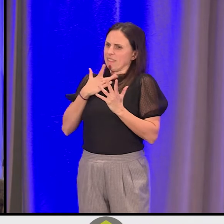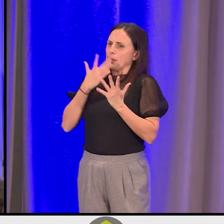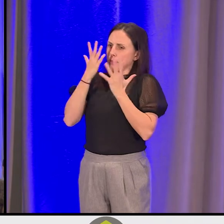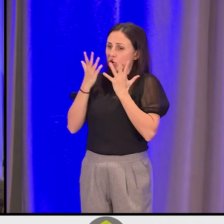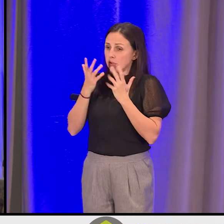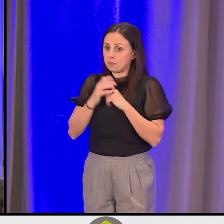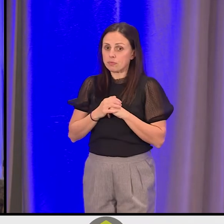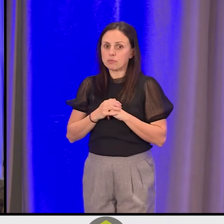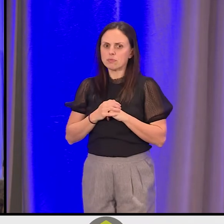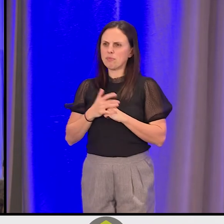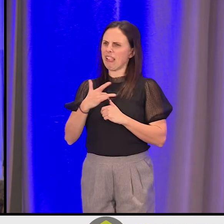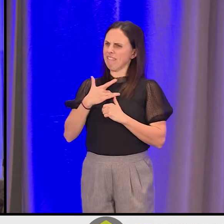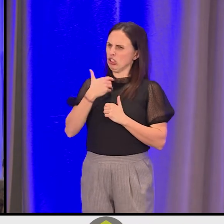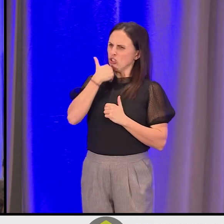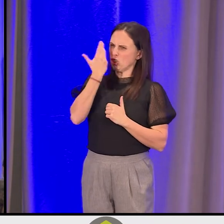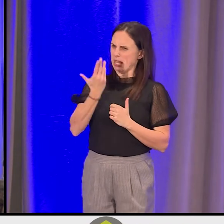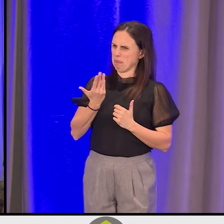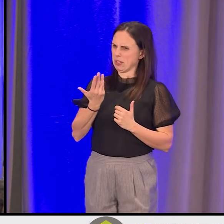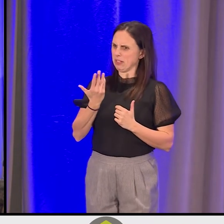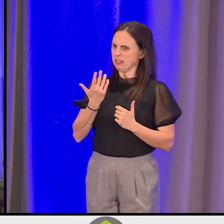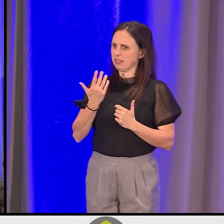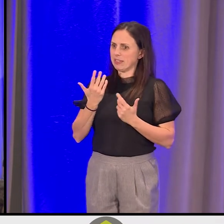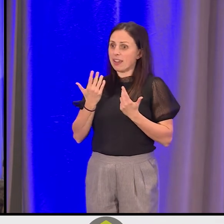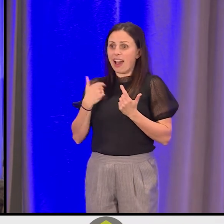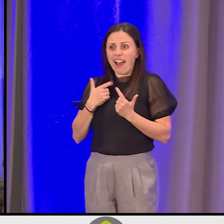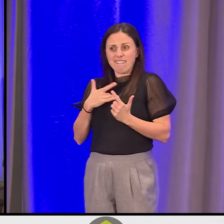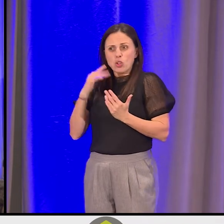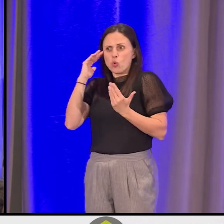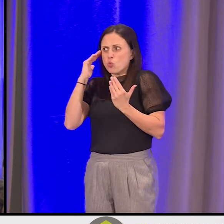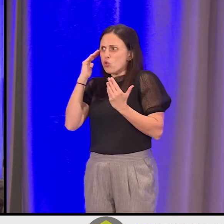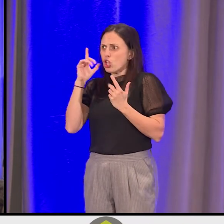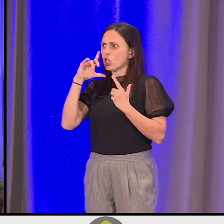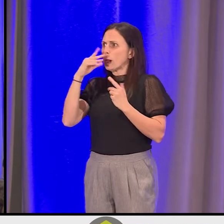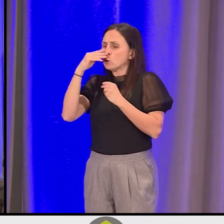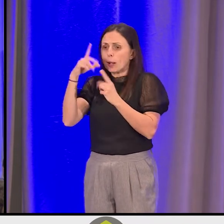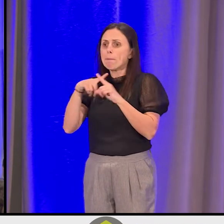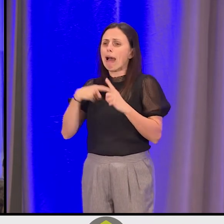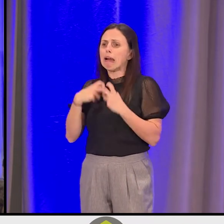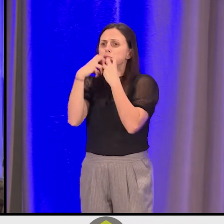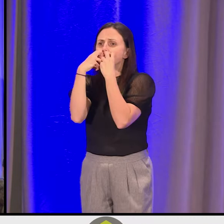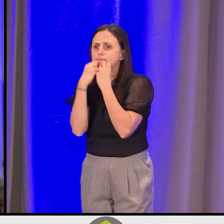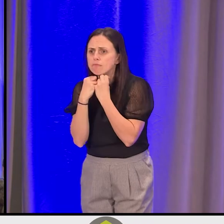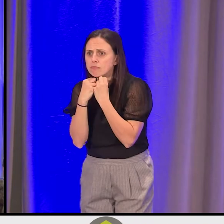And I feel a bit ashamed that I got weary because I'm worried I don't care. But I care, but I'm worn out.